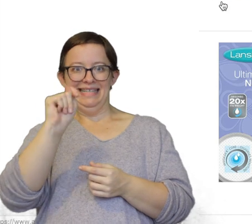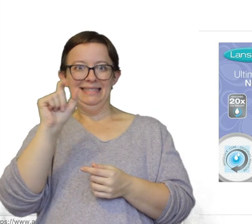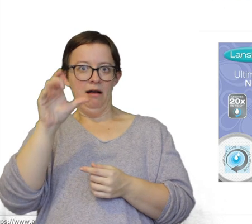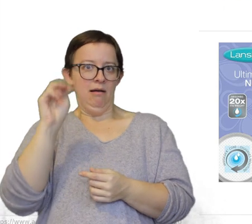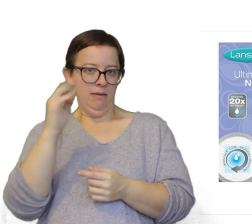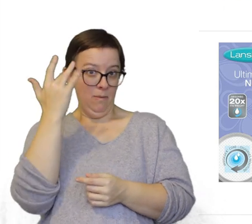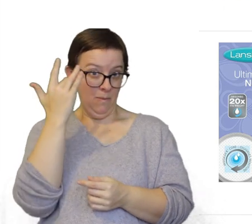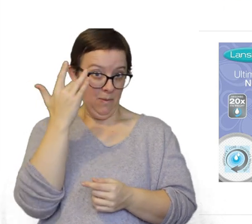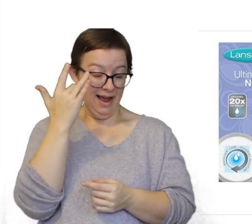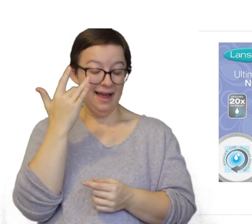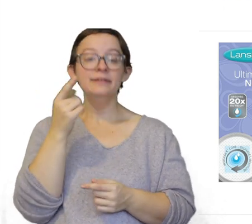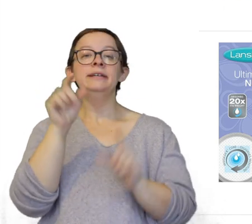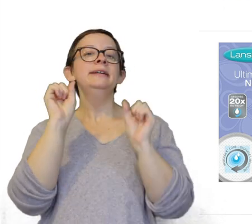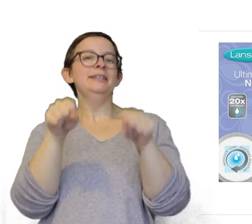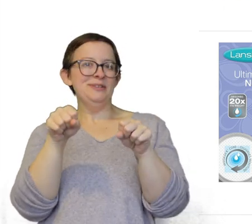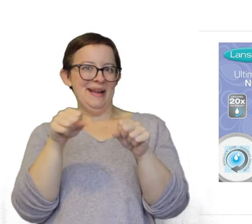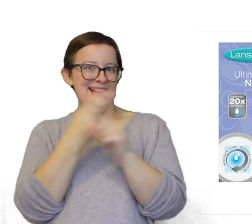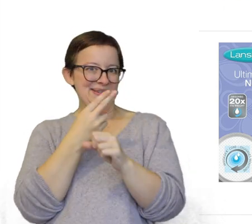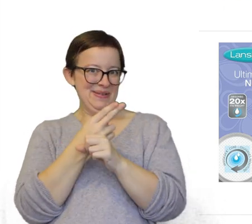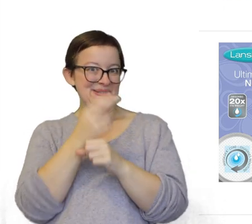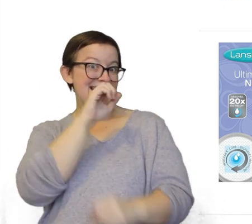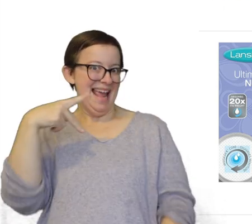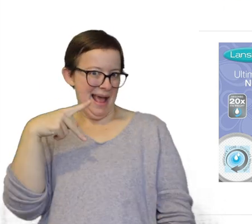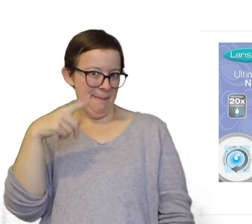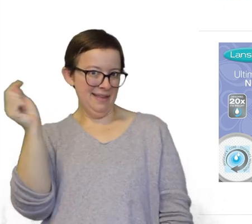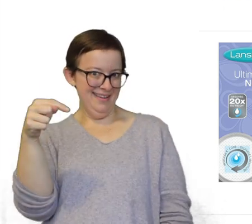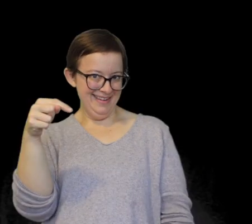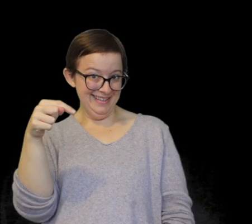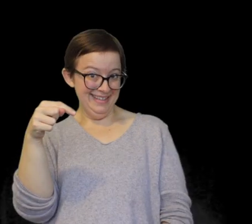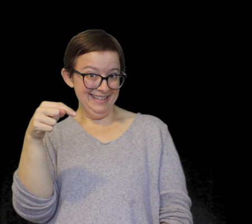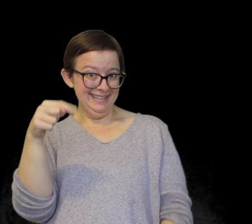is because you can actually use an app as you can see here.